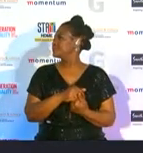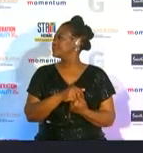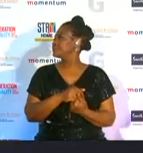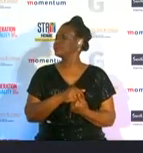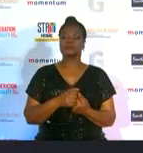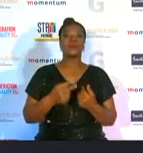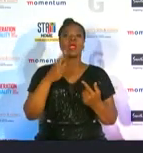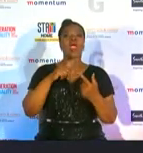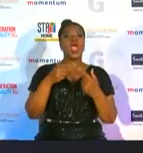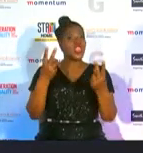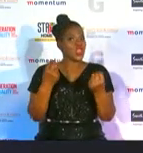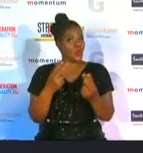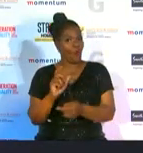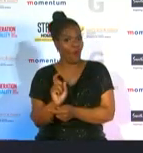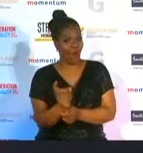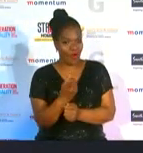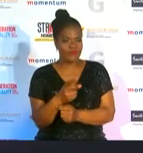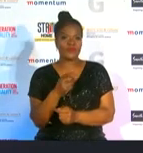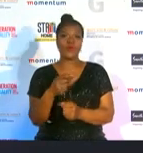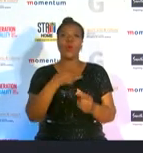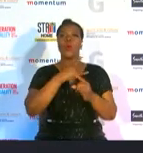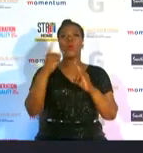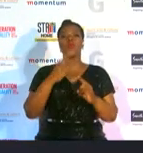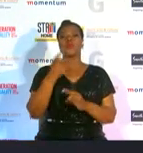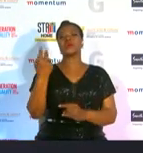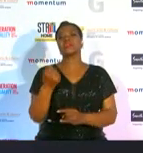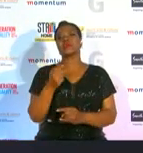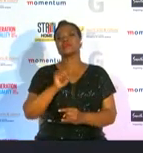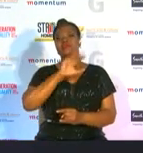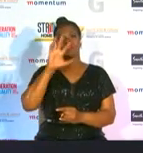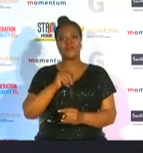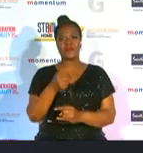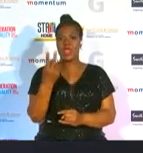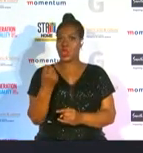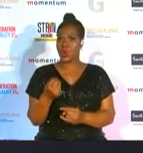won both the 2020 golf rsas women's amateur champs and the stroke